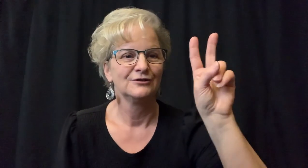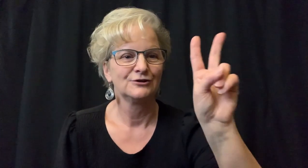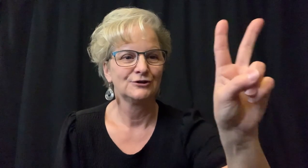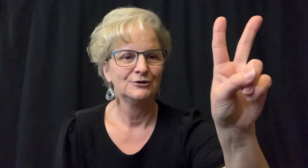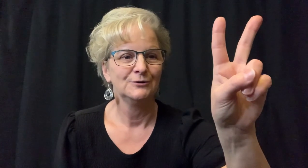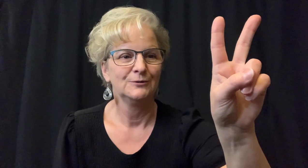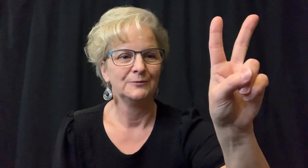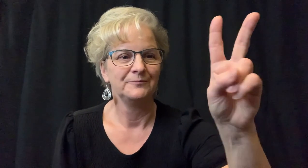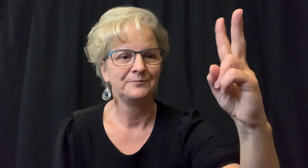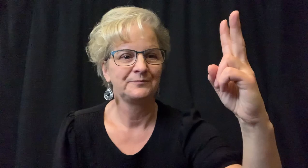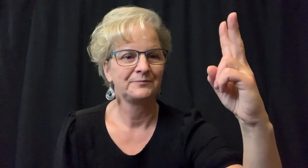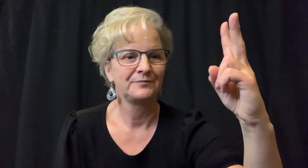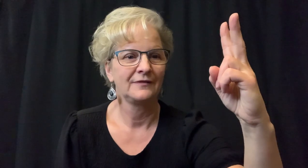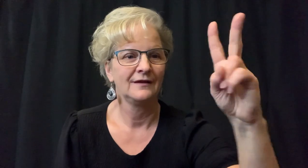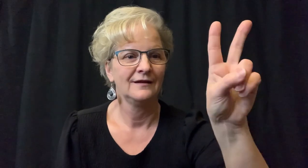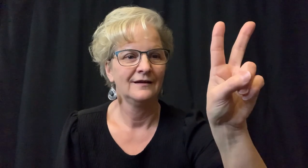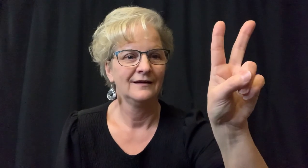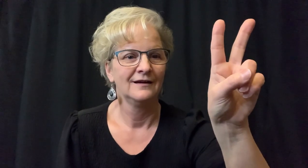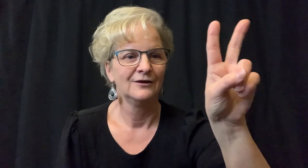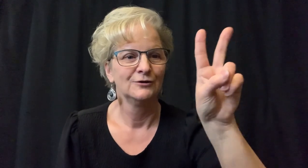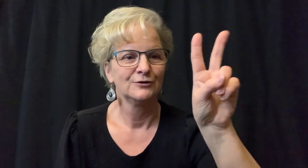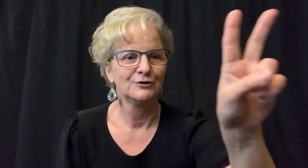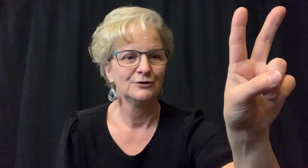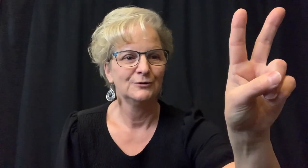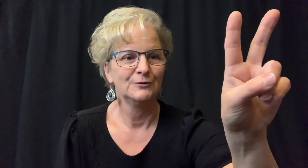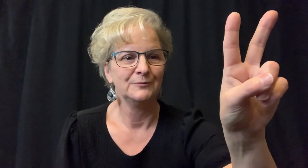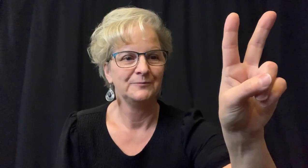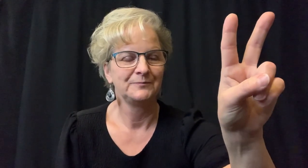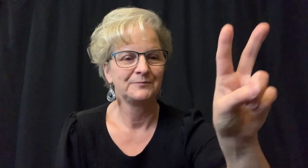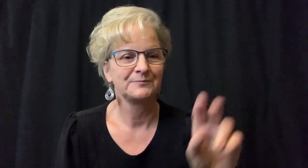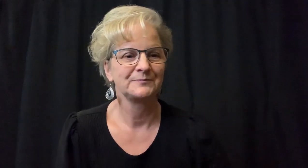Number "two (2)".